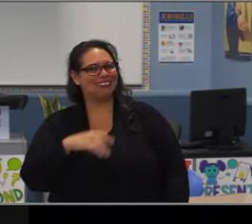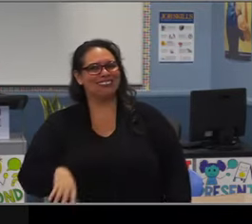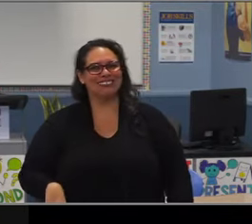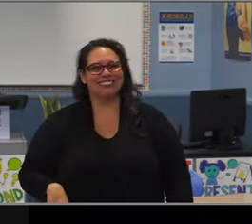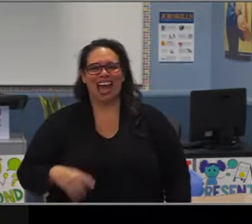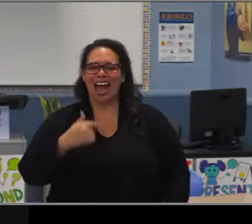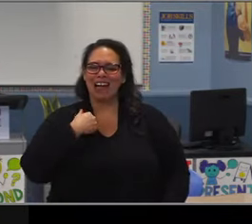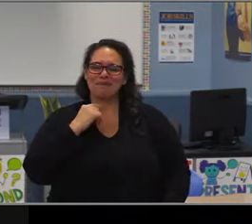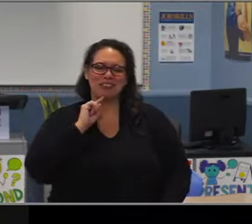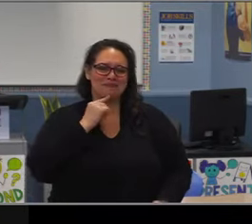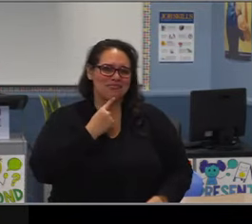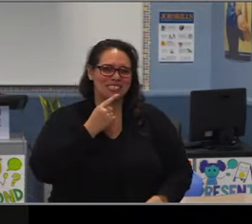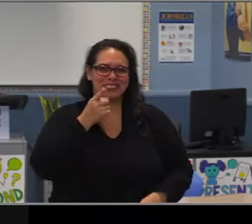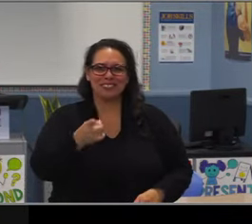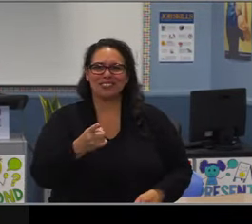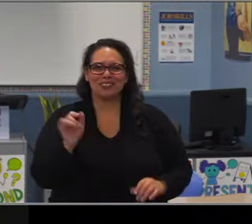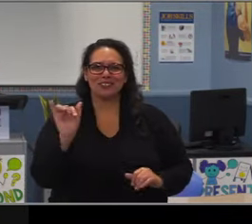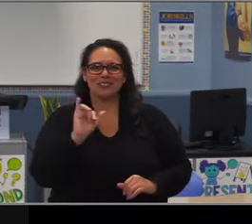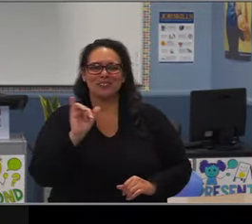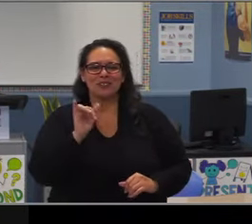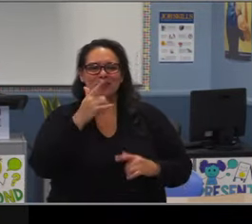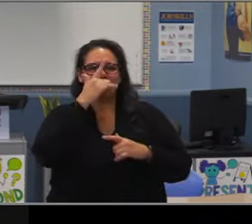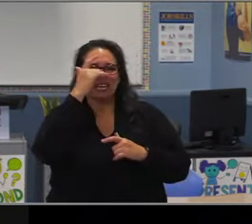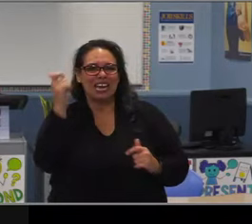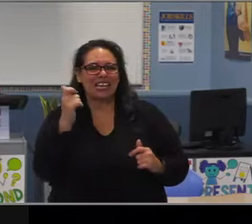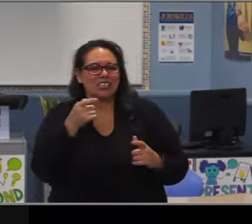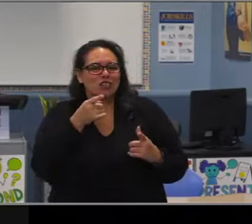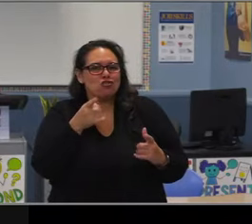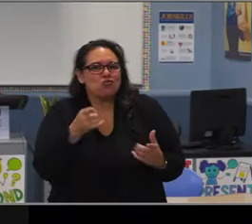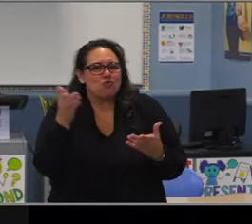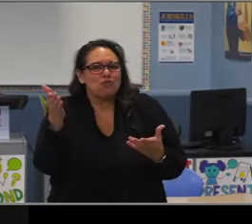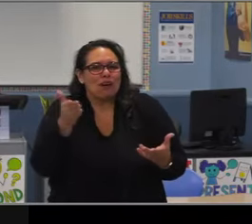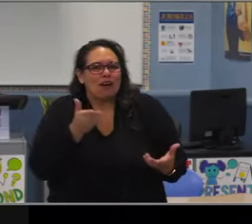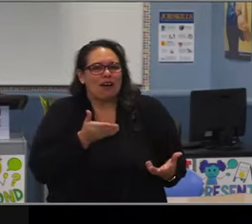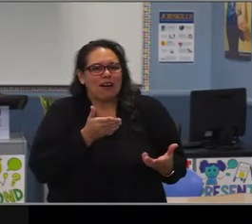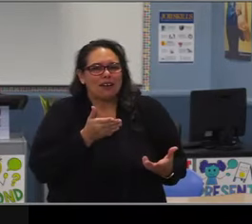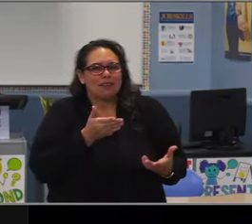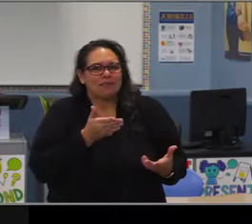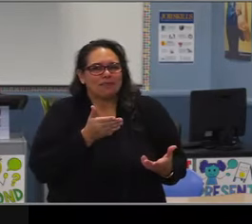We wish you love and happiness and health in your next chapter.